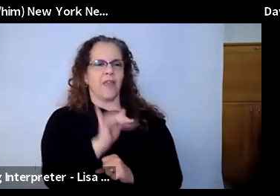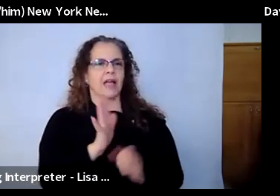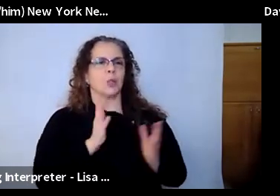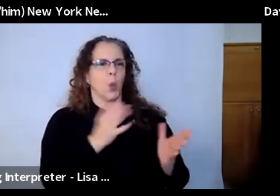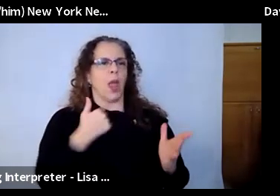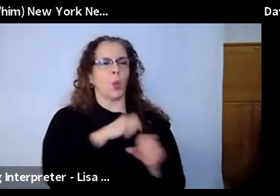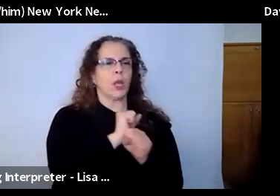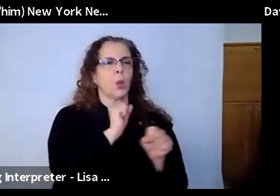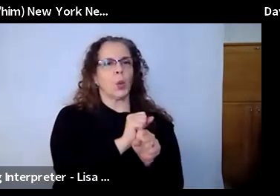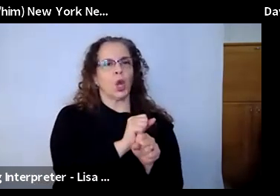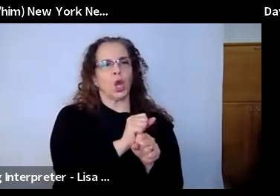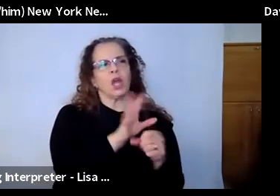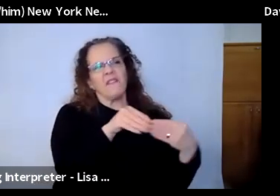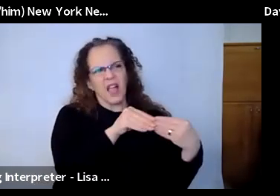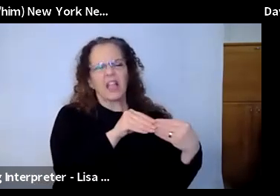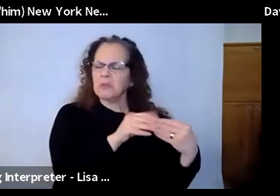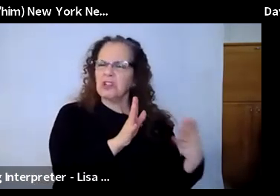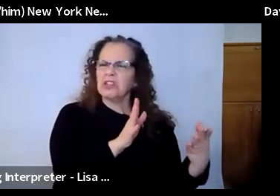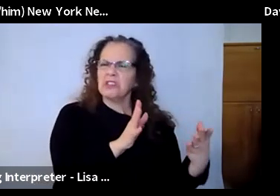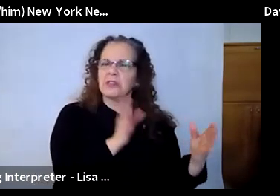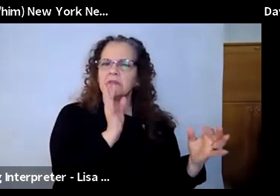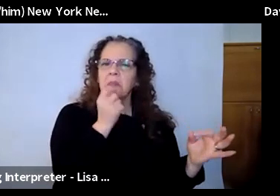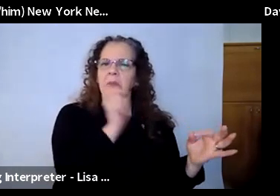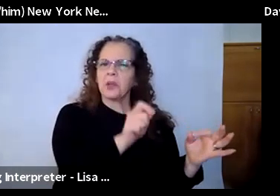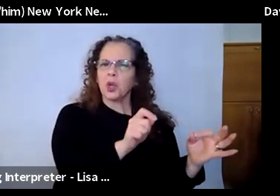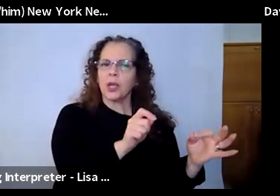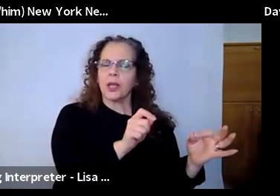flexibility within it and a student centered approach, but